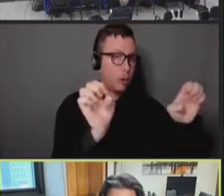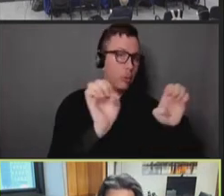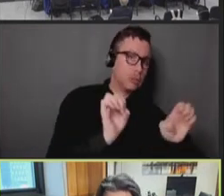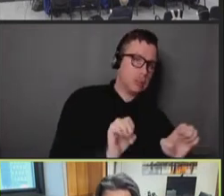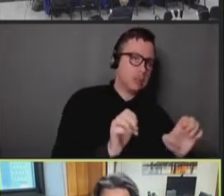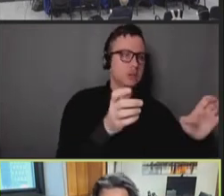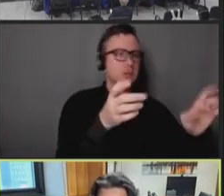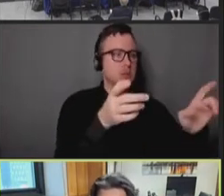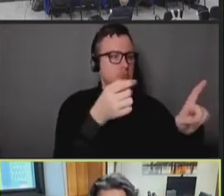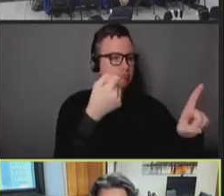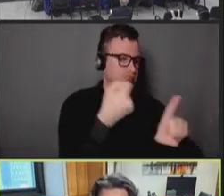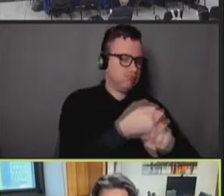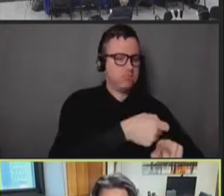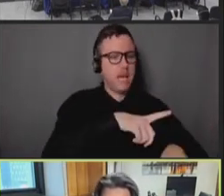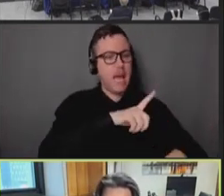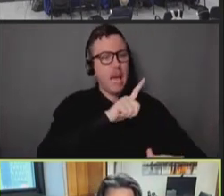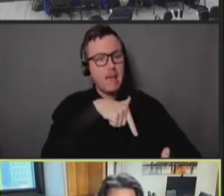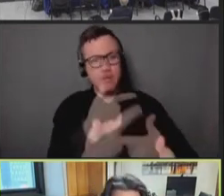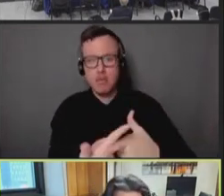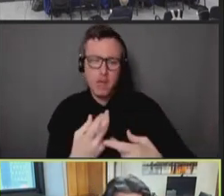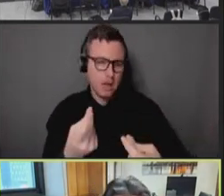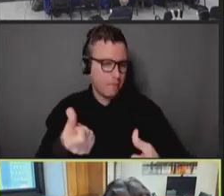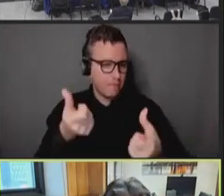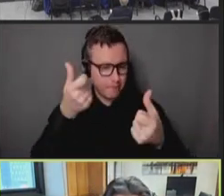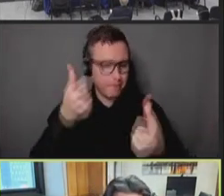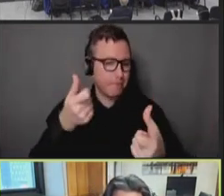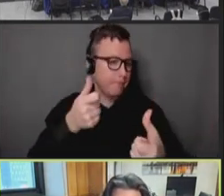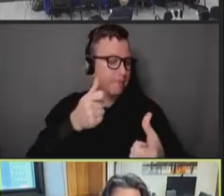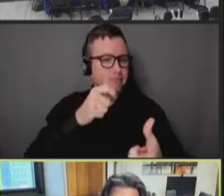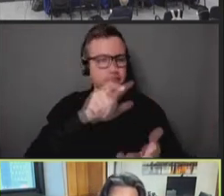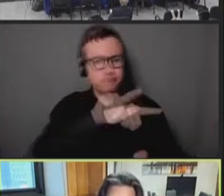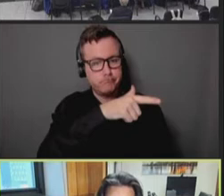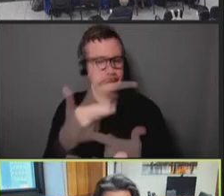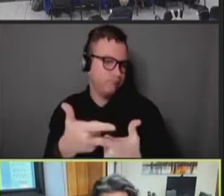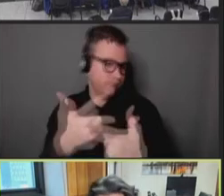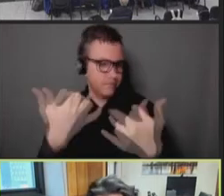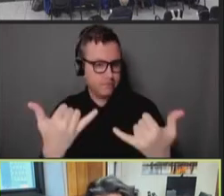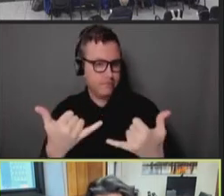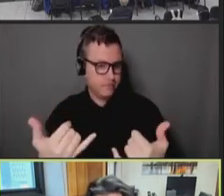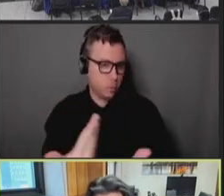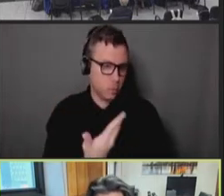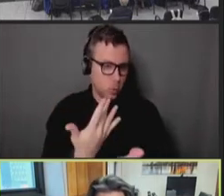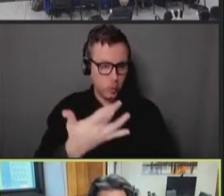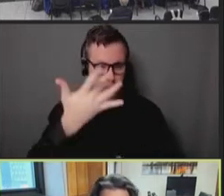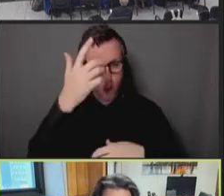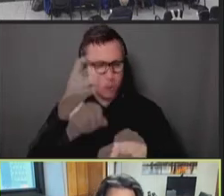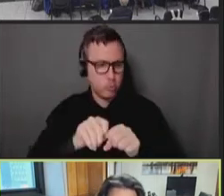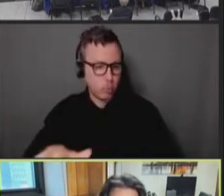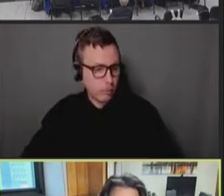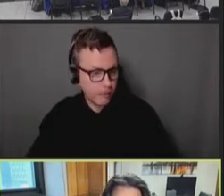and then being hit successively with this outbreak, as well, more recently, with polio,